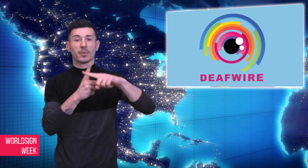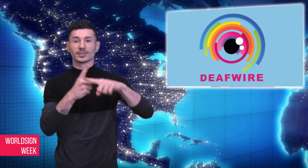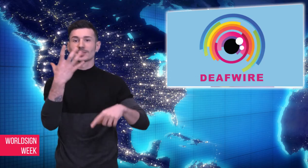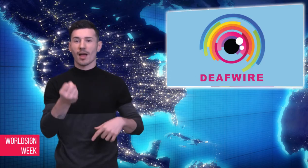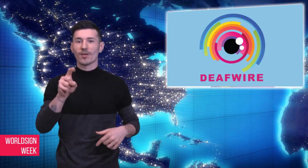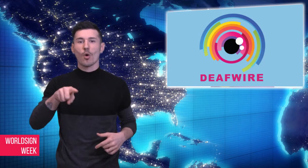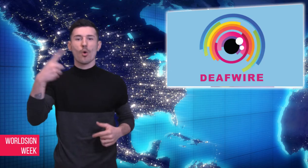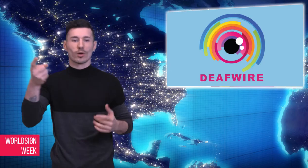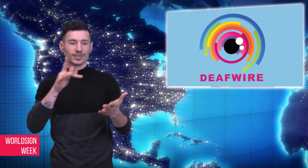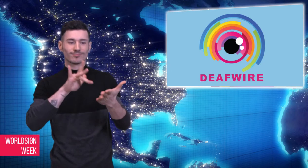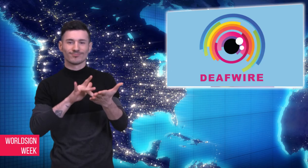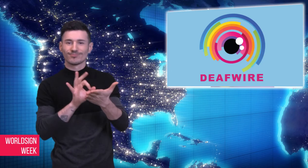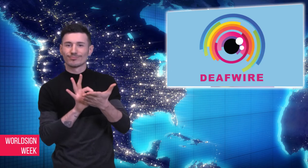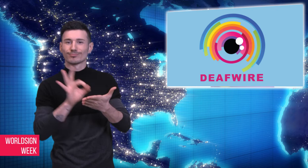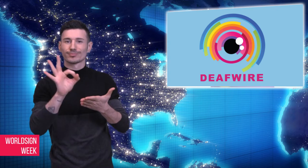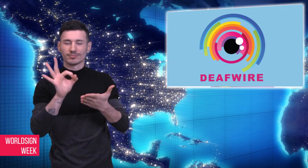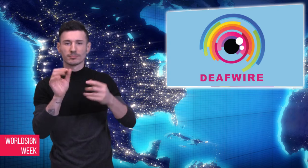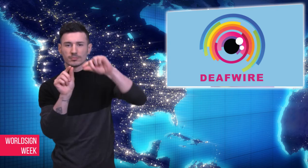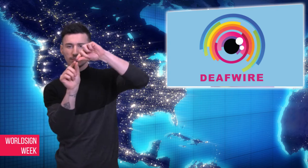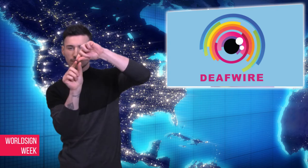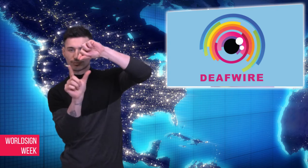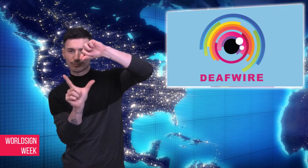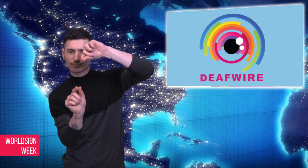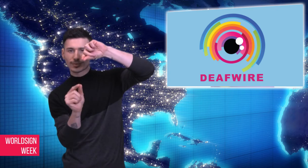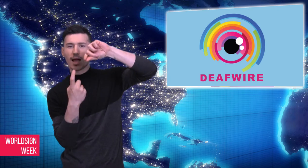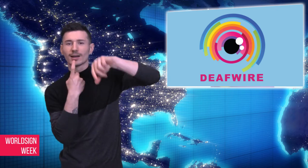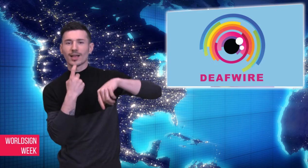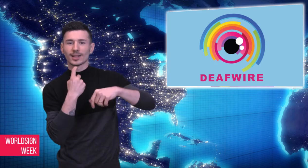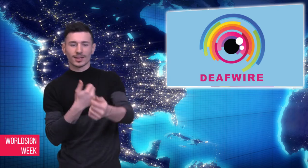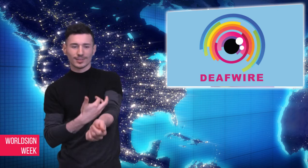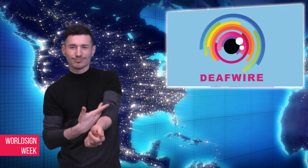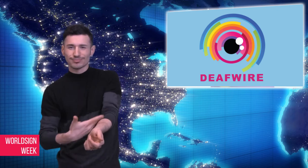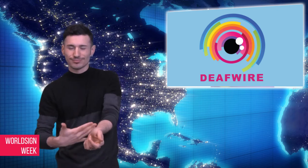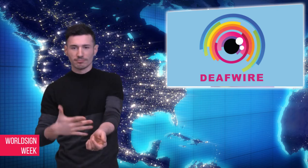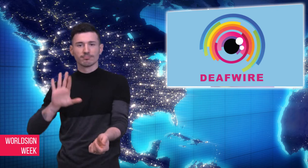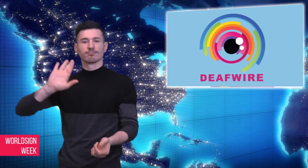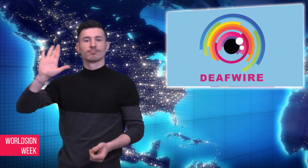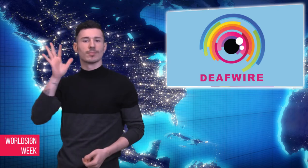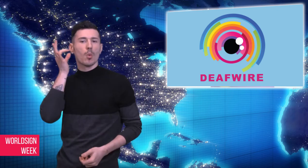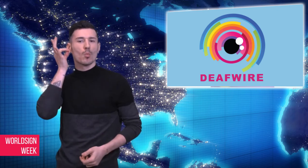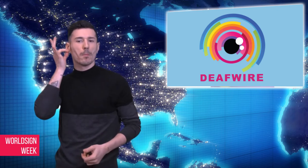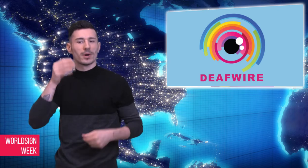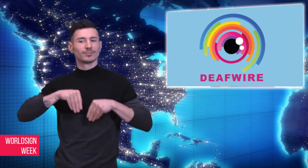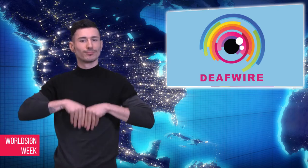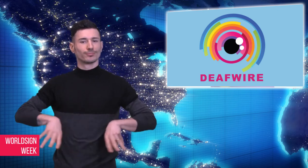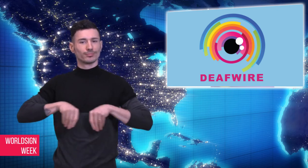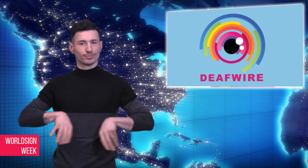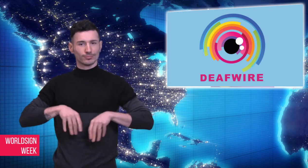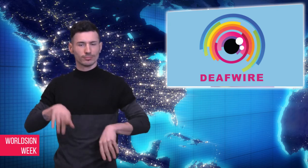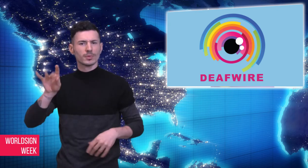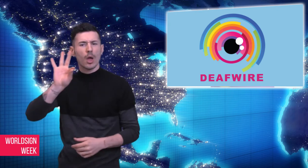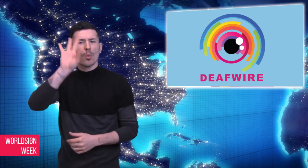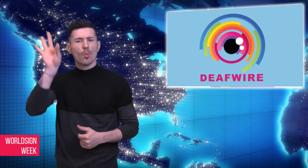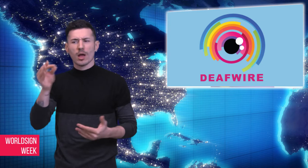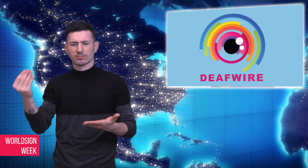There will also be additional Emojis including a single drop